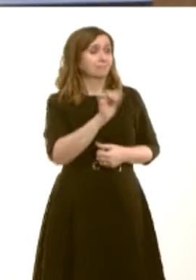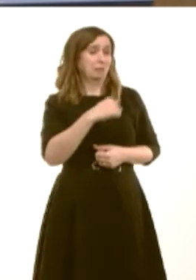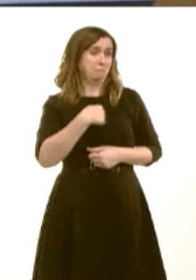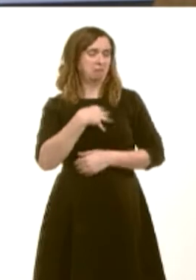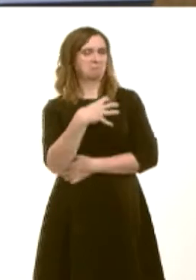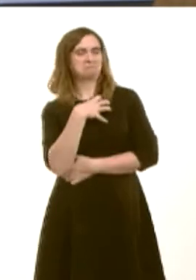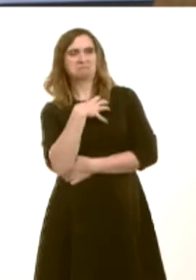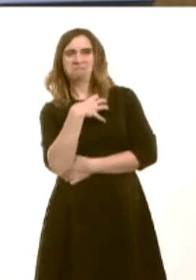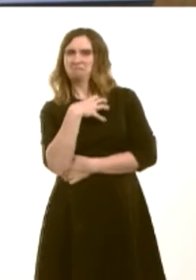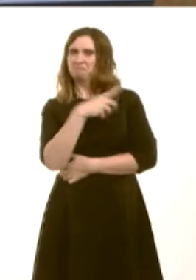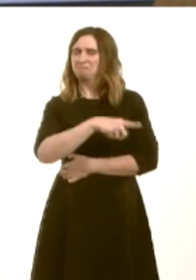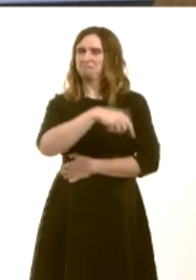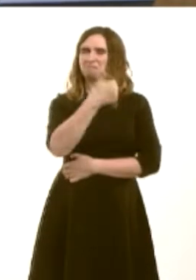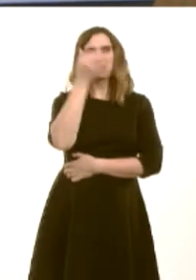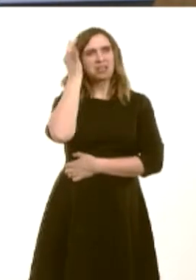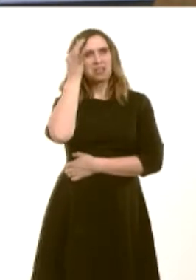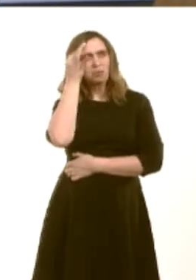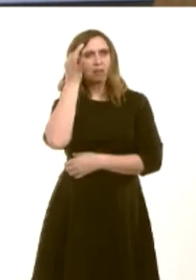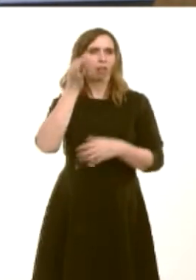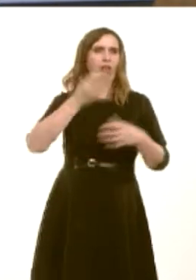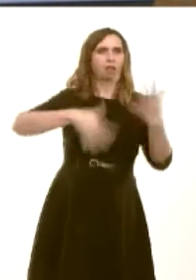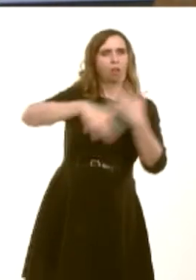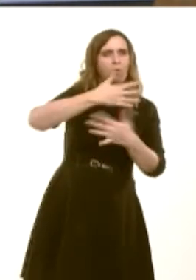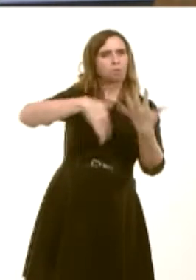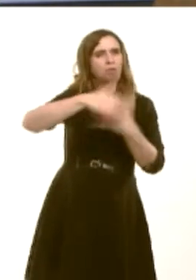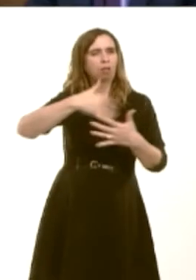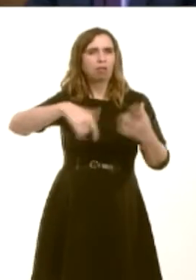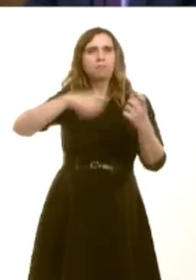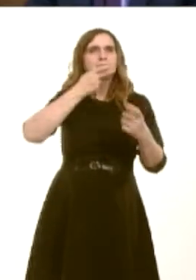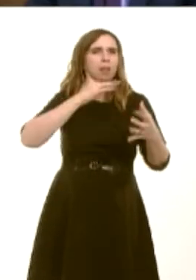positive way the council, the trust and the local community are now collaborating to keep